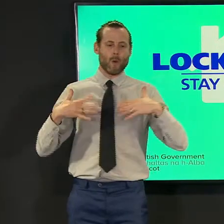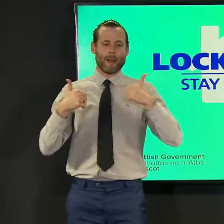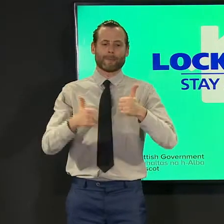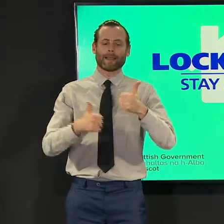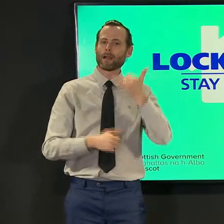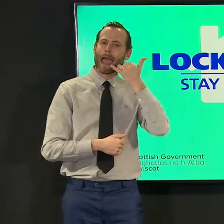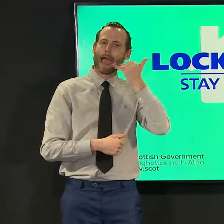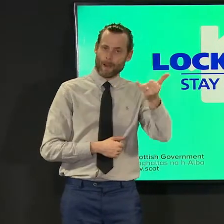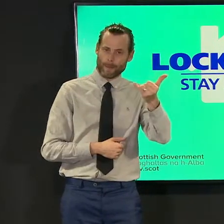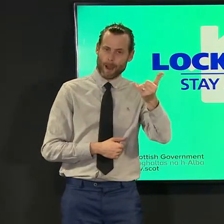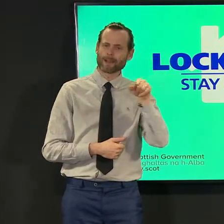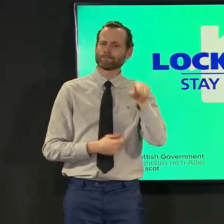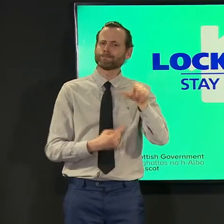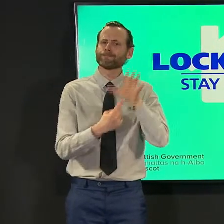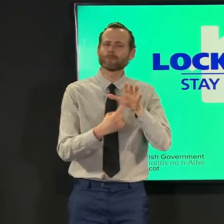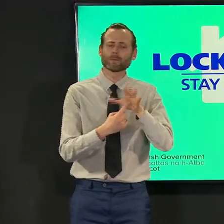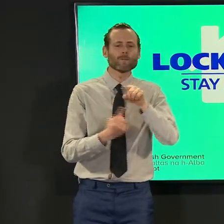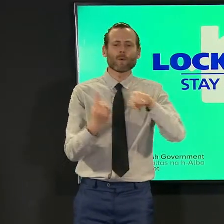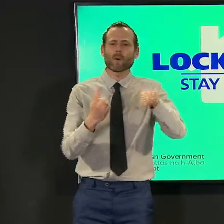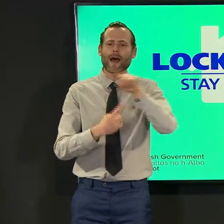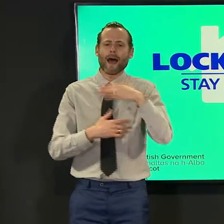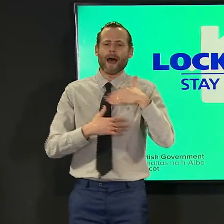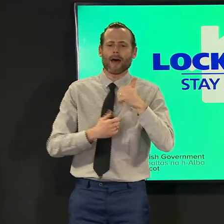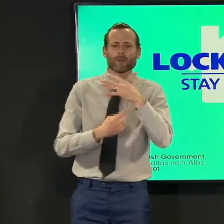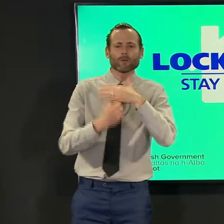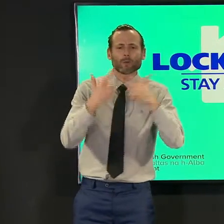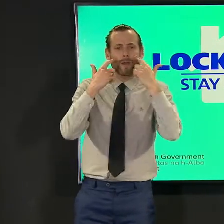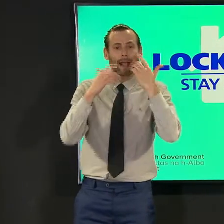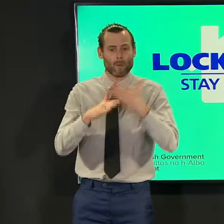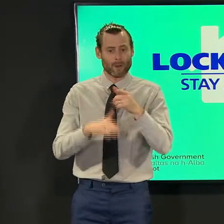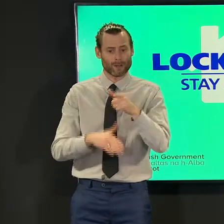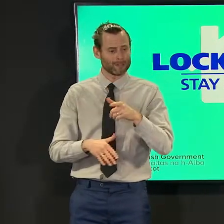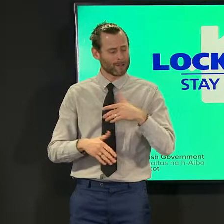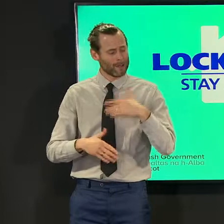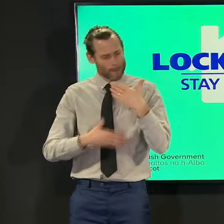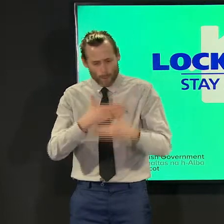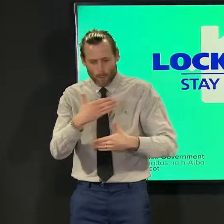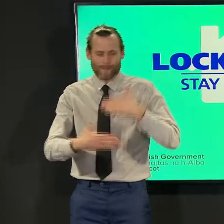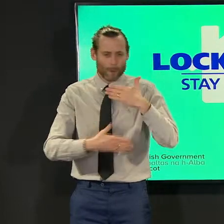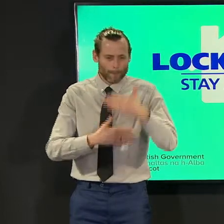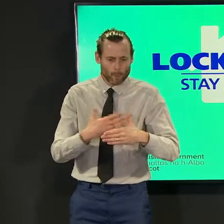and care workers who need additional support the well-being hub has been visited by nearly